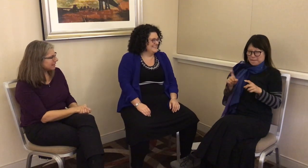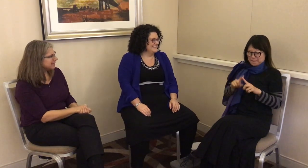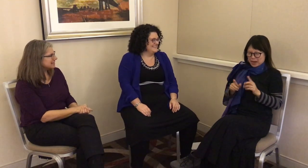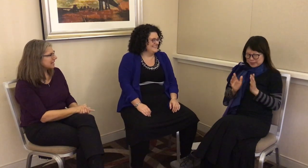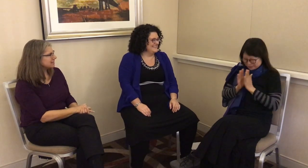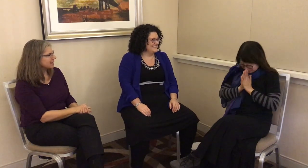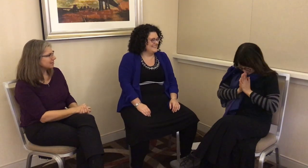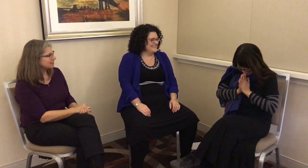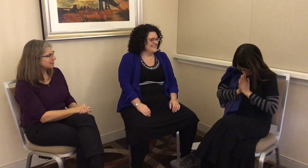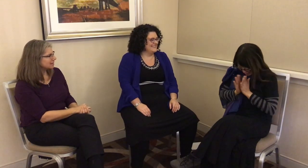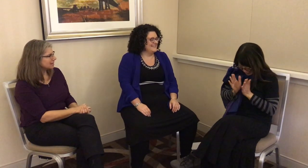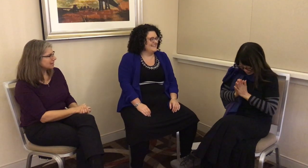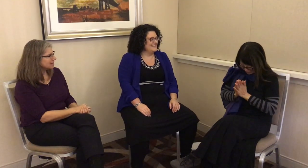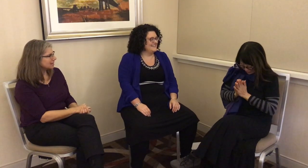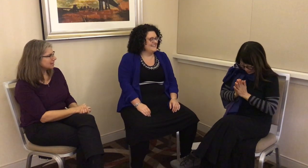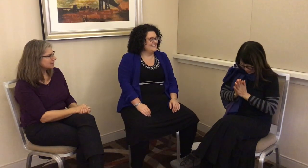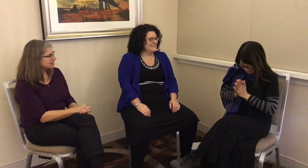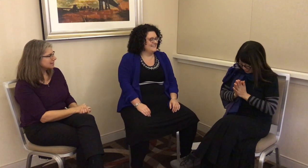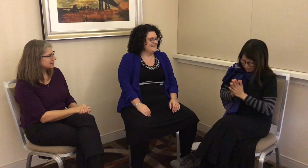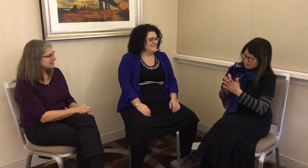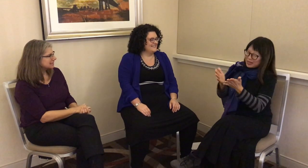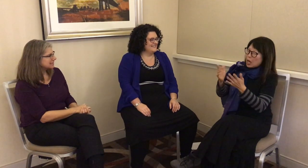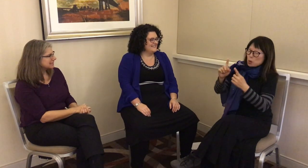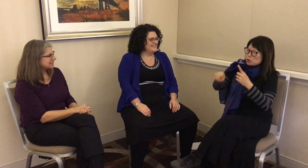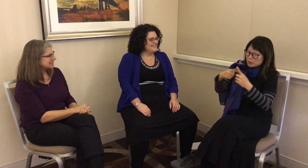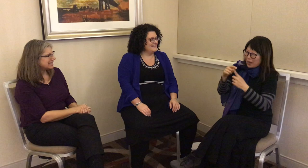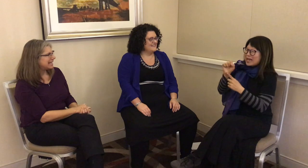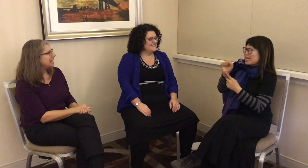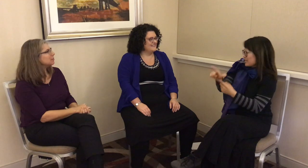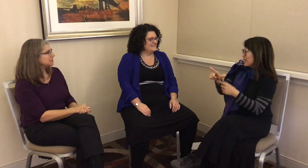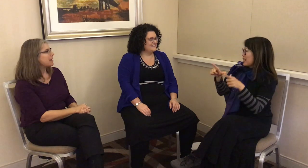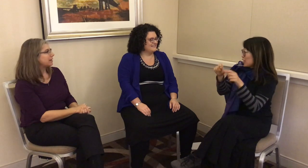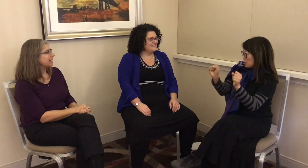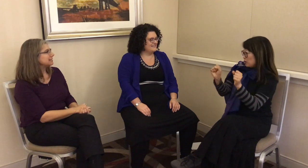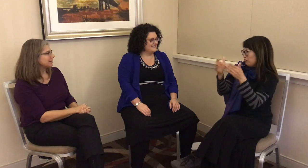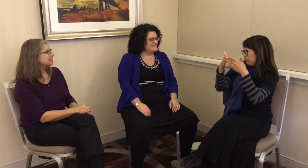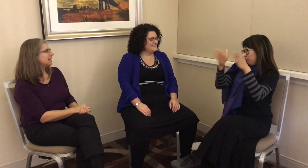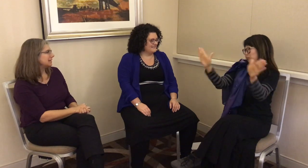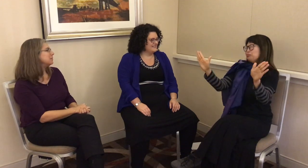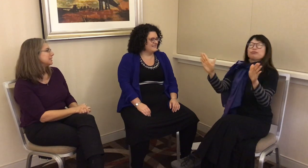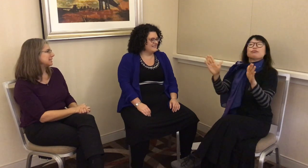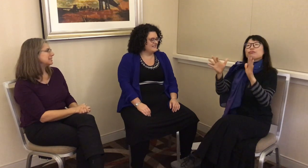forget the exact title – it was about ASL and linguistics.